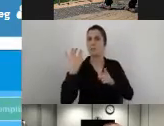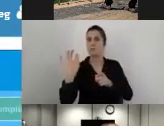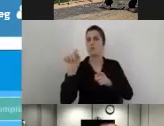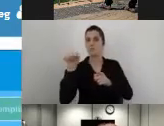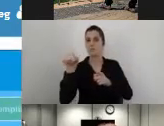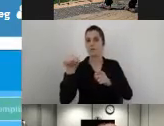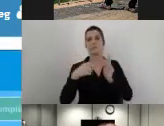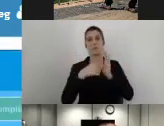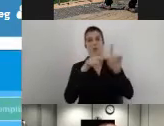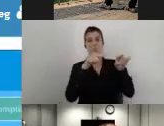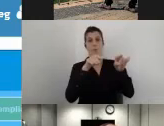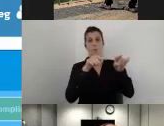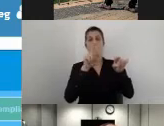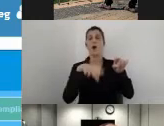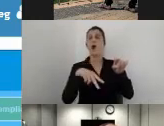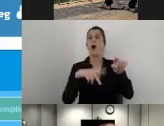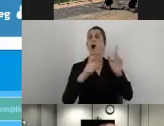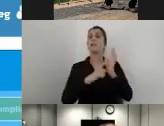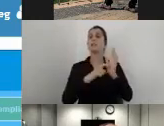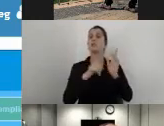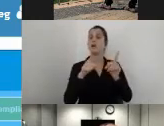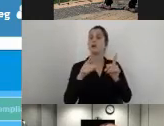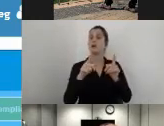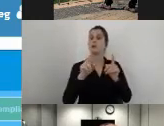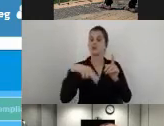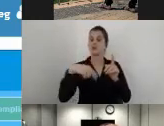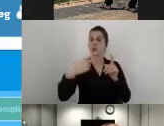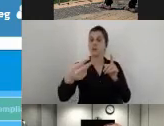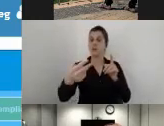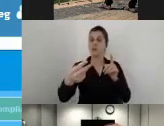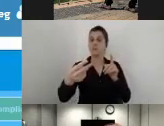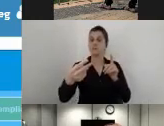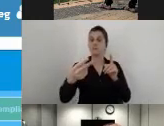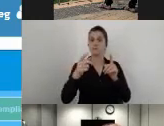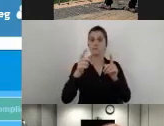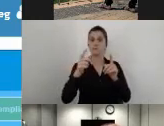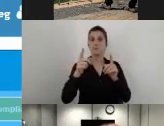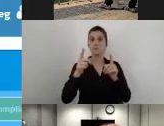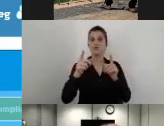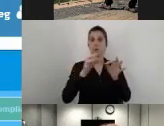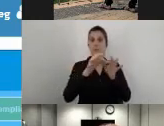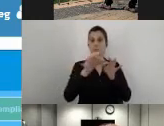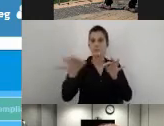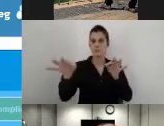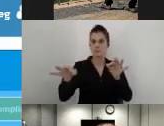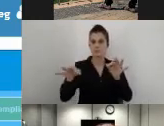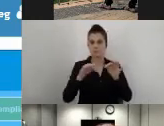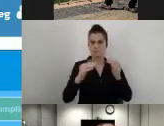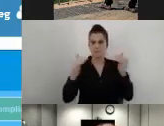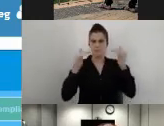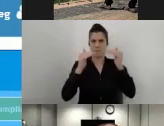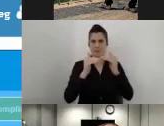the requirement is to have a particular inner dimension of the elevator car,